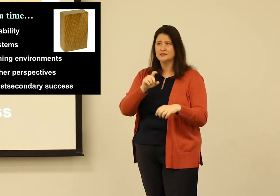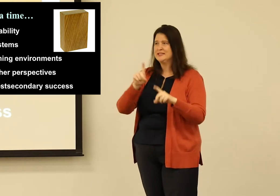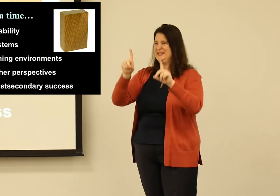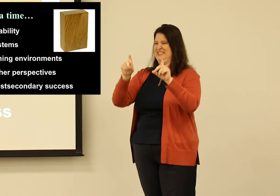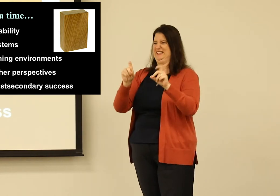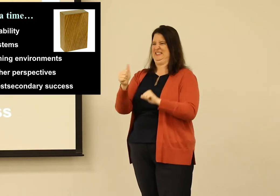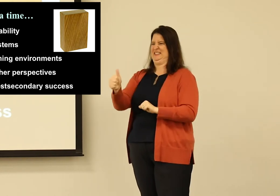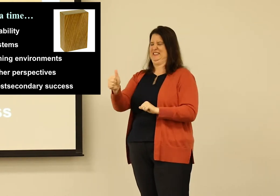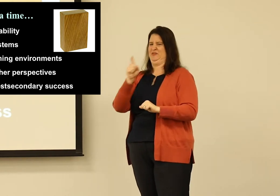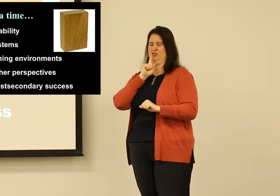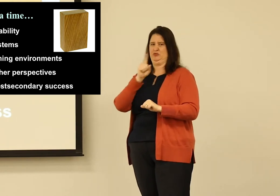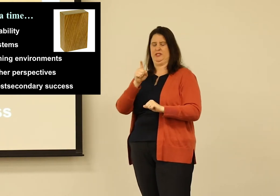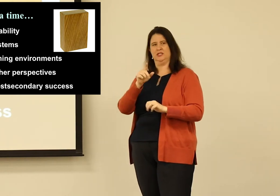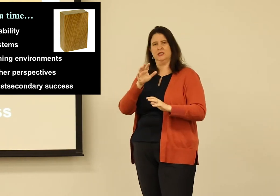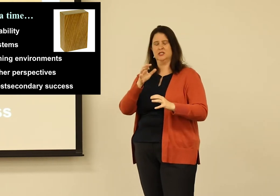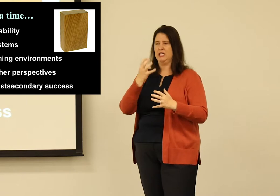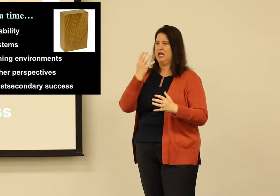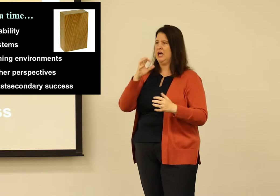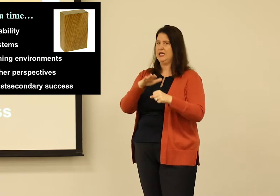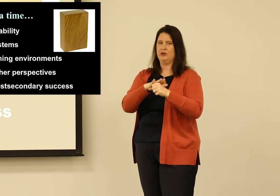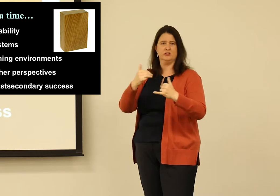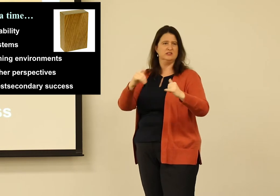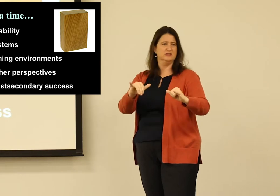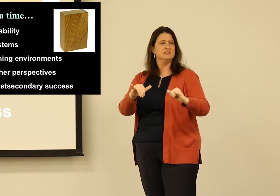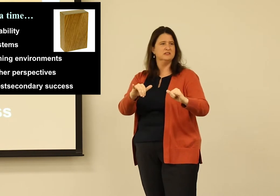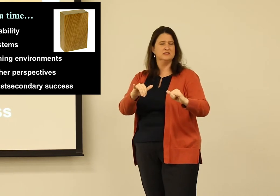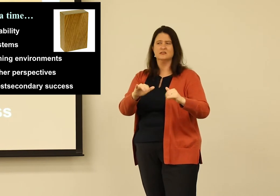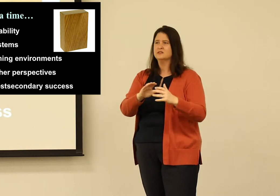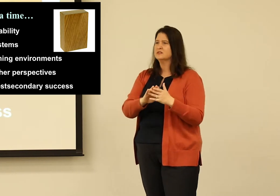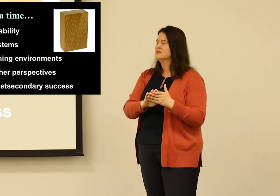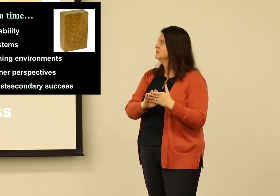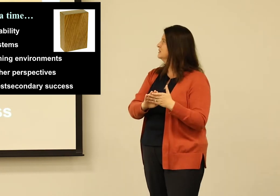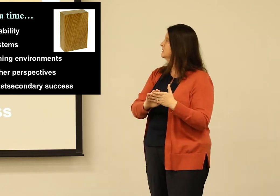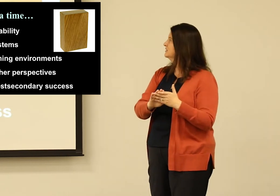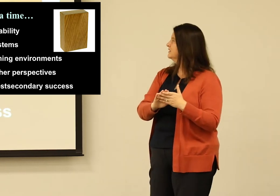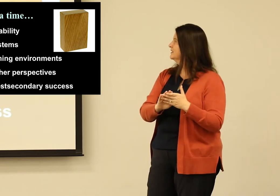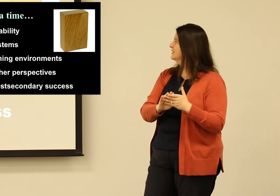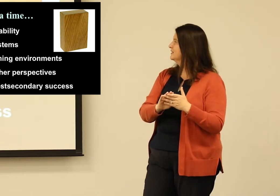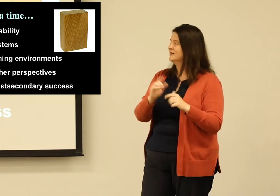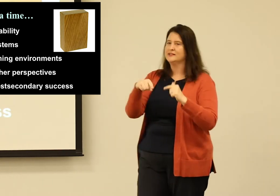The system of assessment, the tests themselves. It's still a hot button issue in the field.